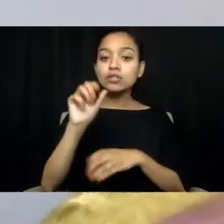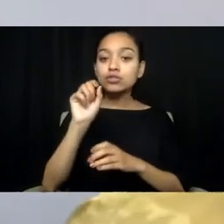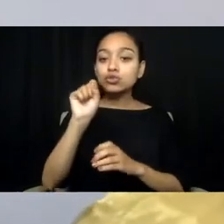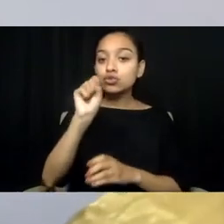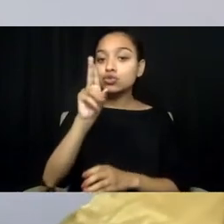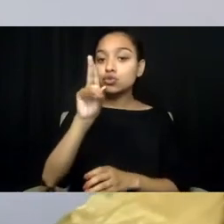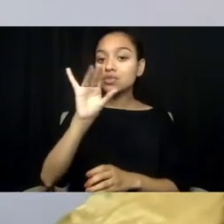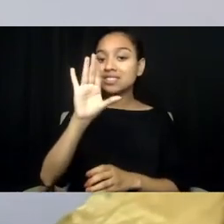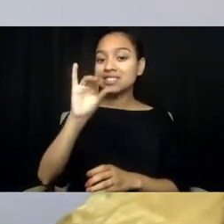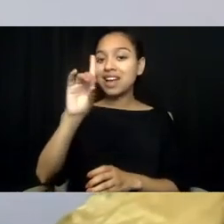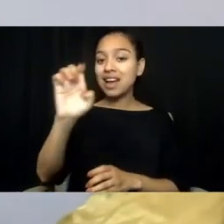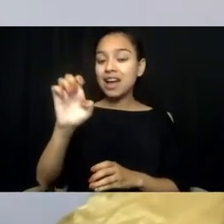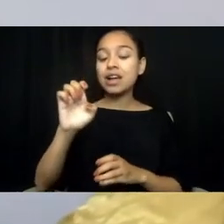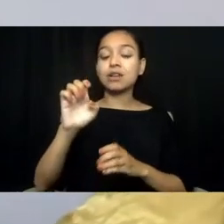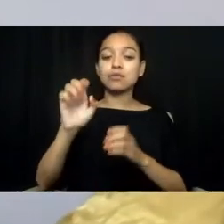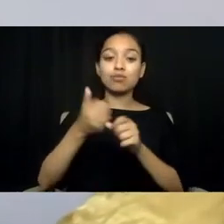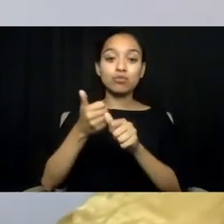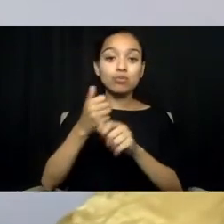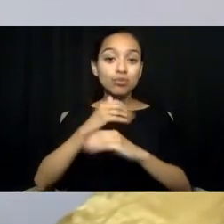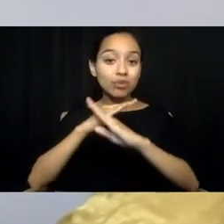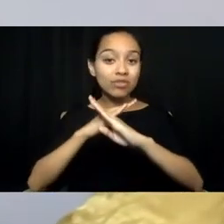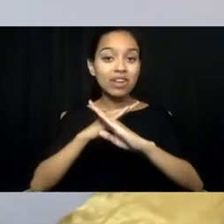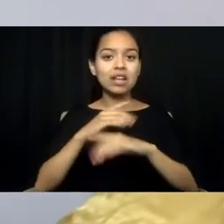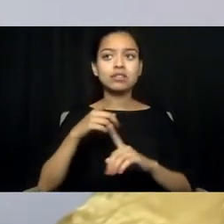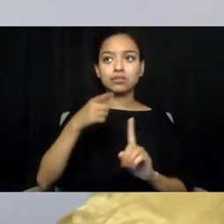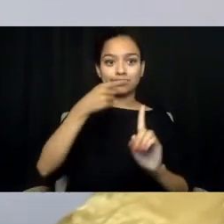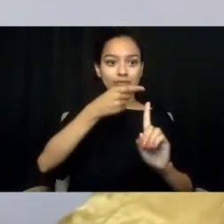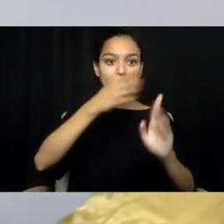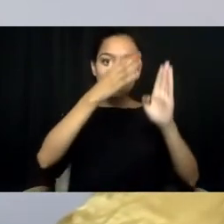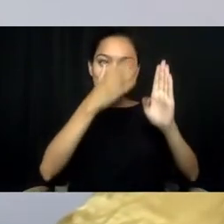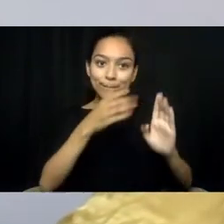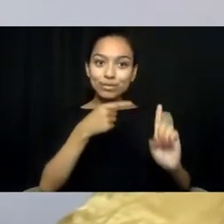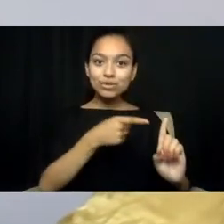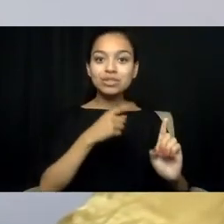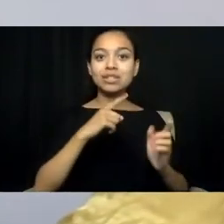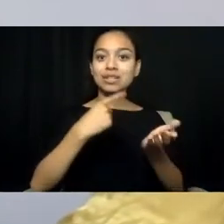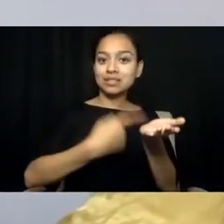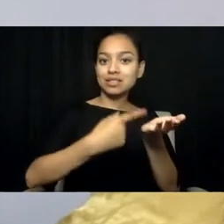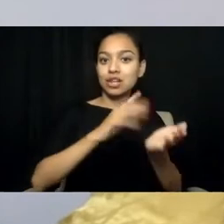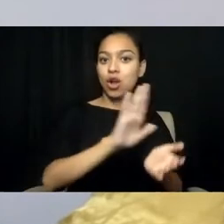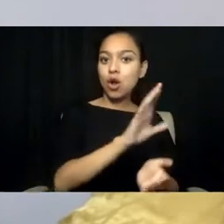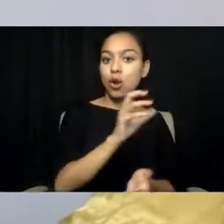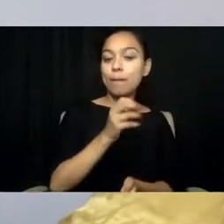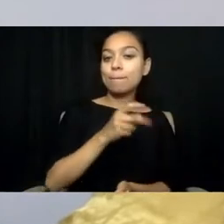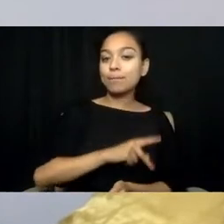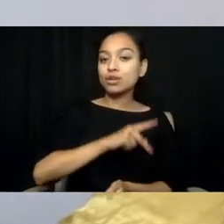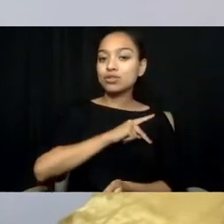speaks openly about her own lived experience and has sought advanced training to understand how to effectively work